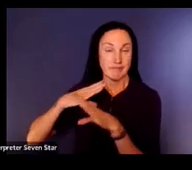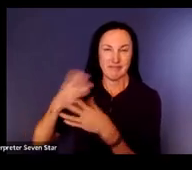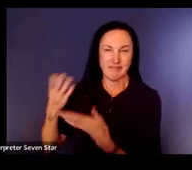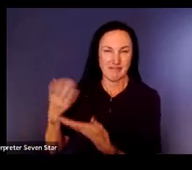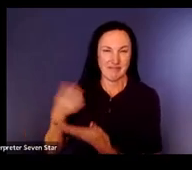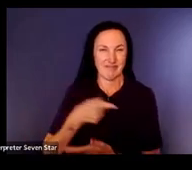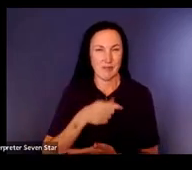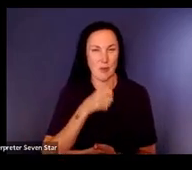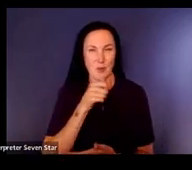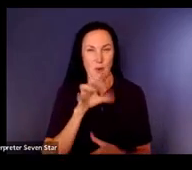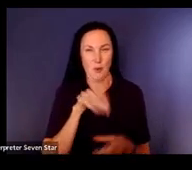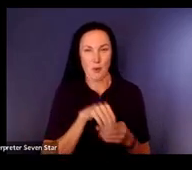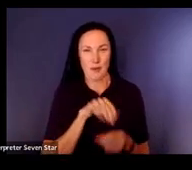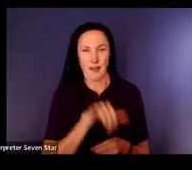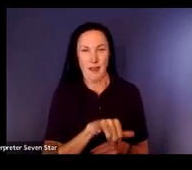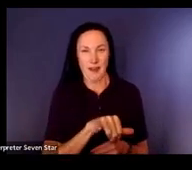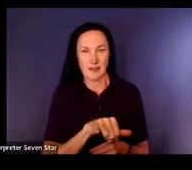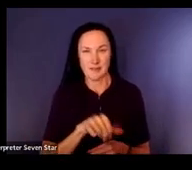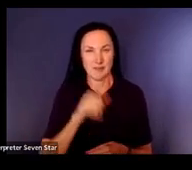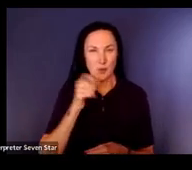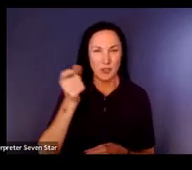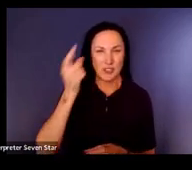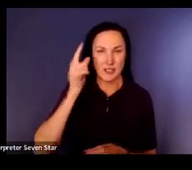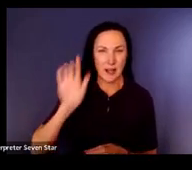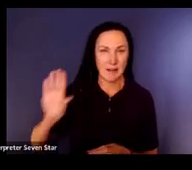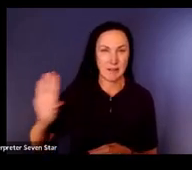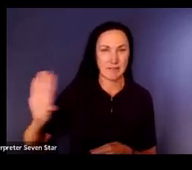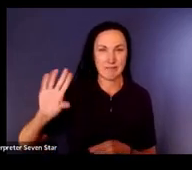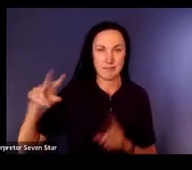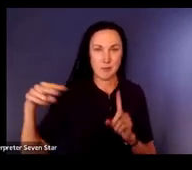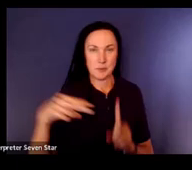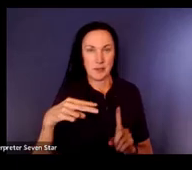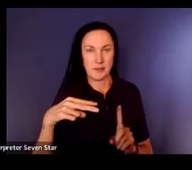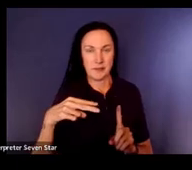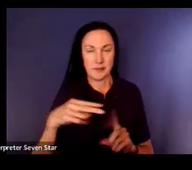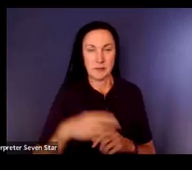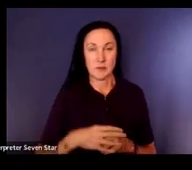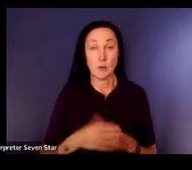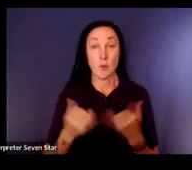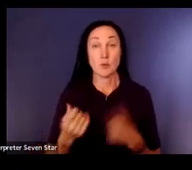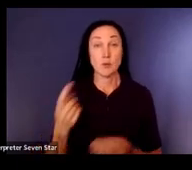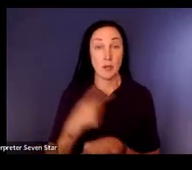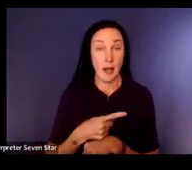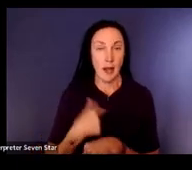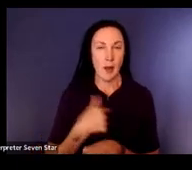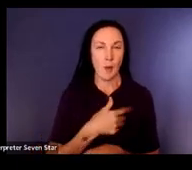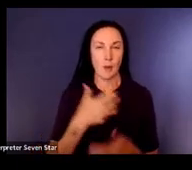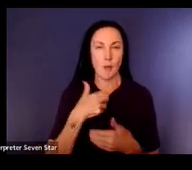our hope over these next few days is to give you guys some other assessments that you can add